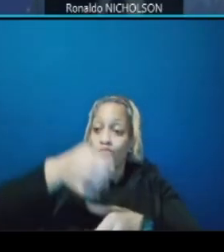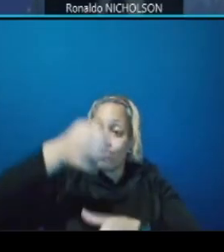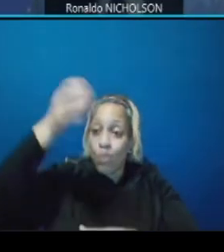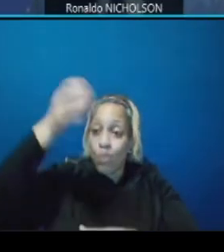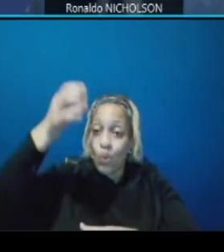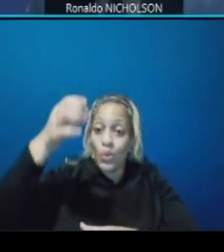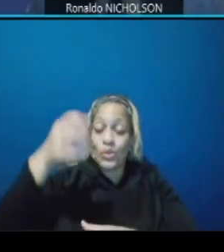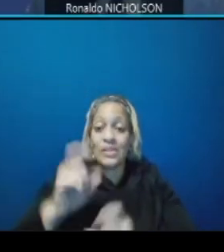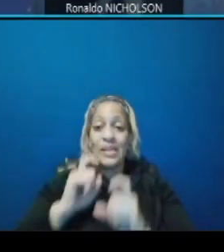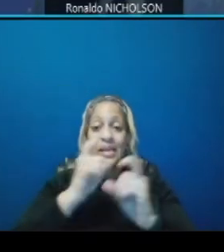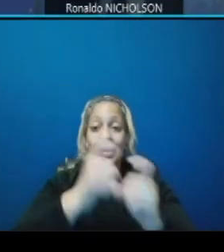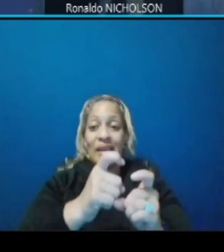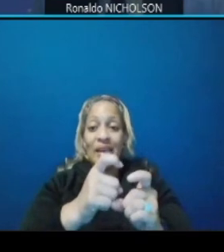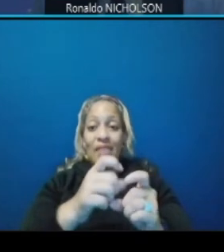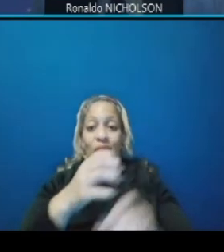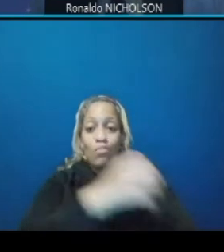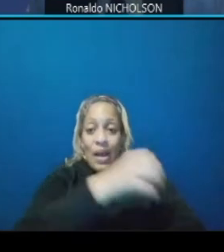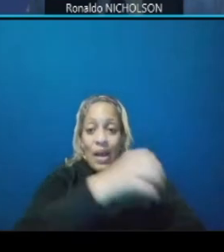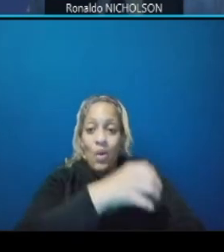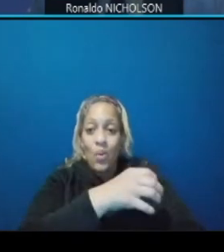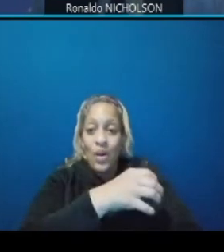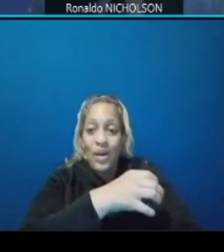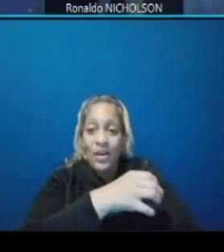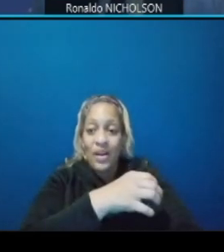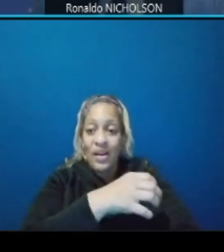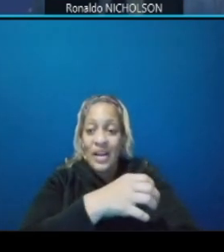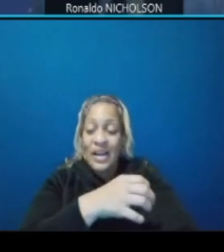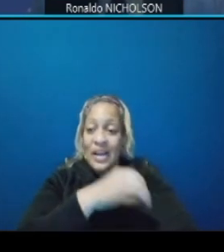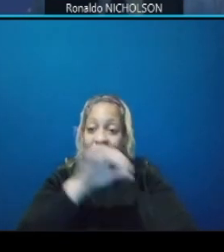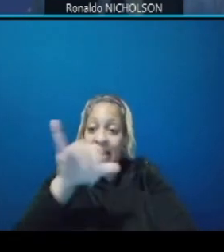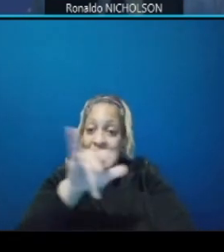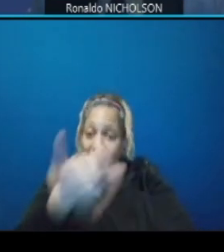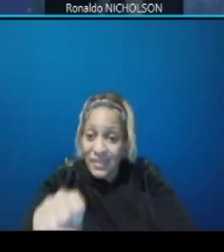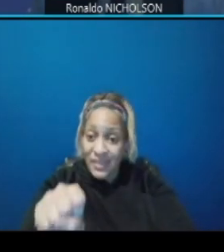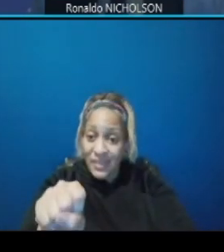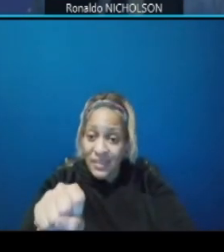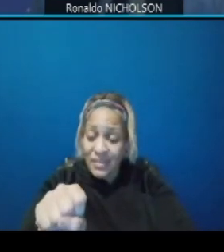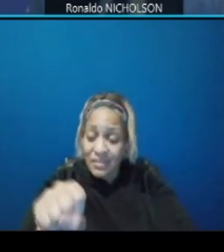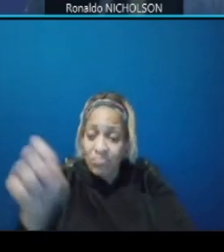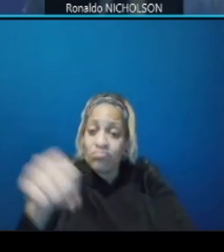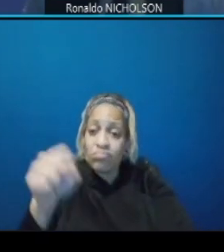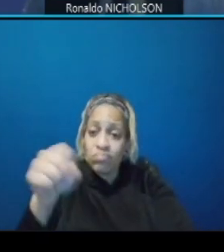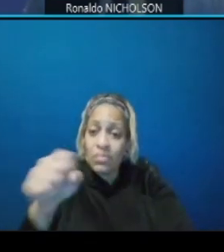the embedded tracks yes but please remember that before